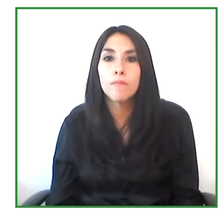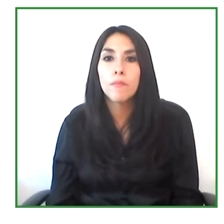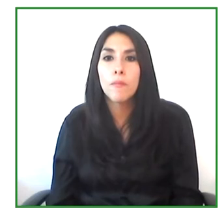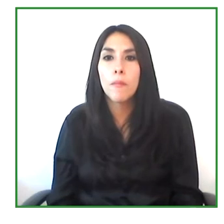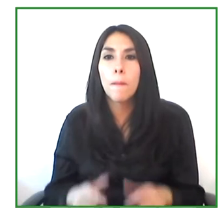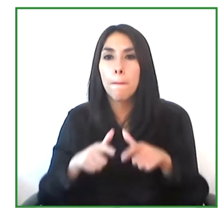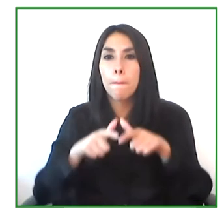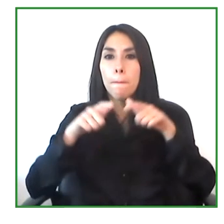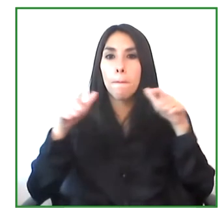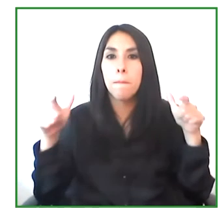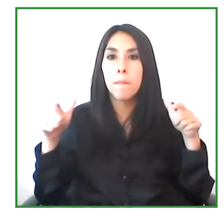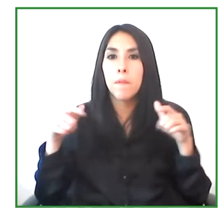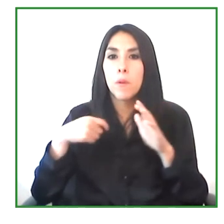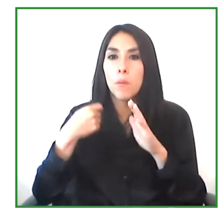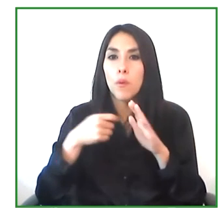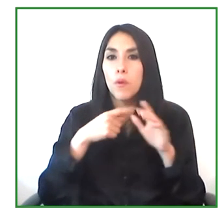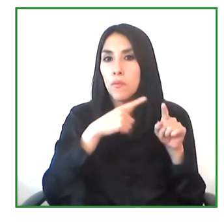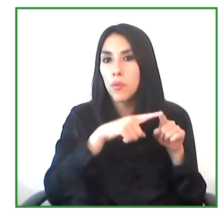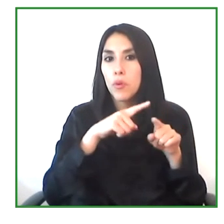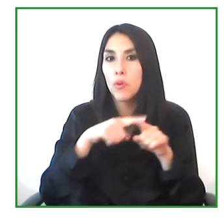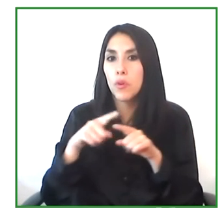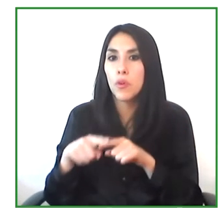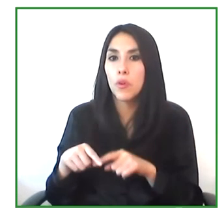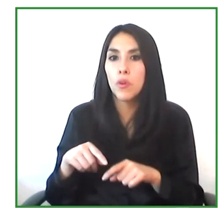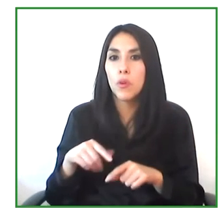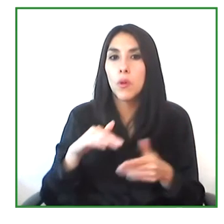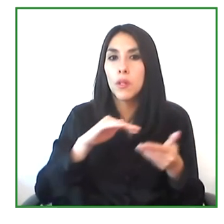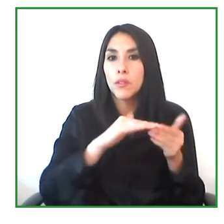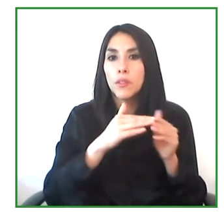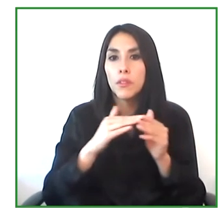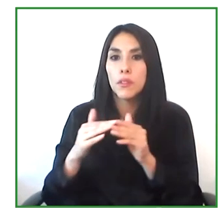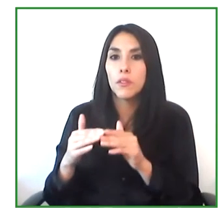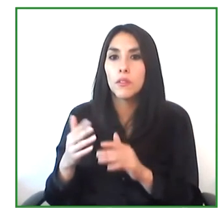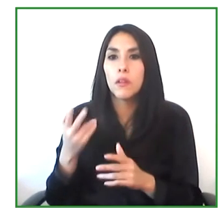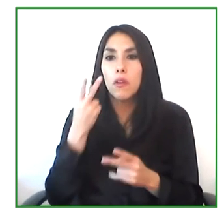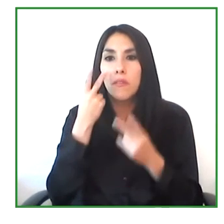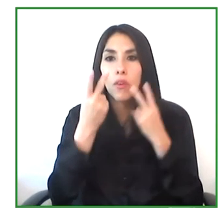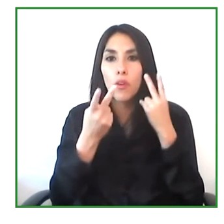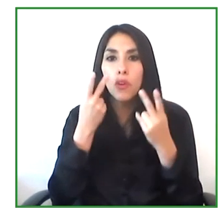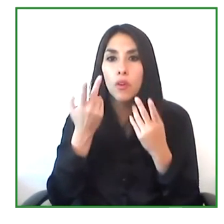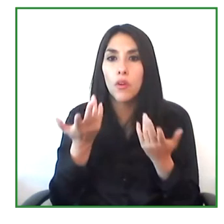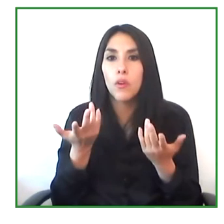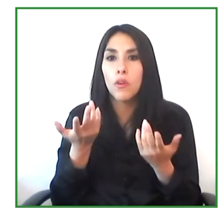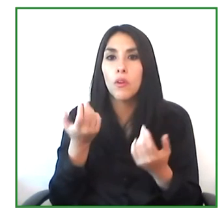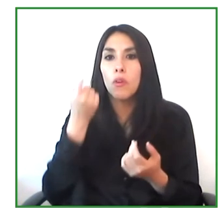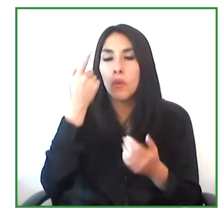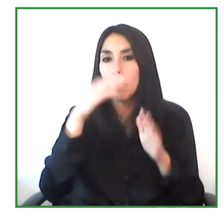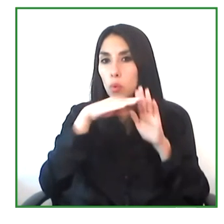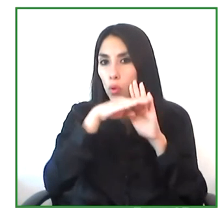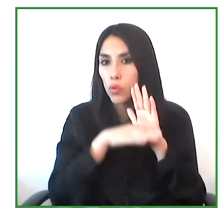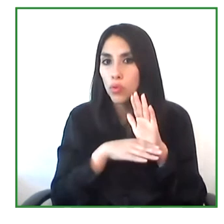in other areas, how do you envision the future of your project? I understand that it's very different than our own, but.